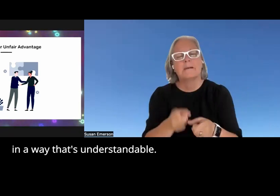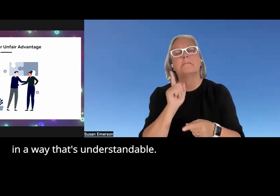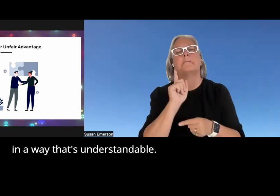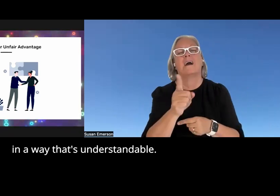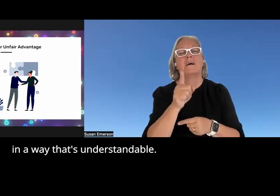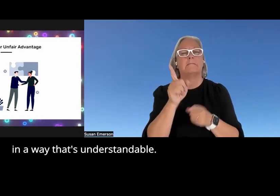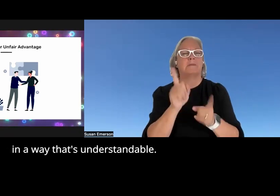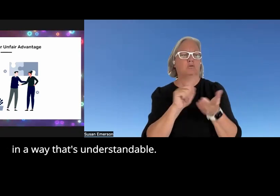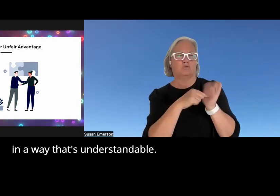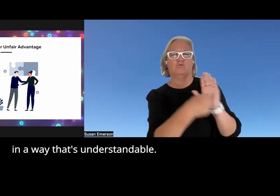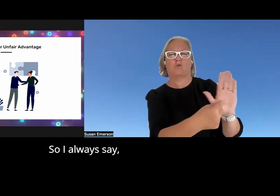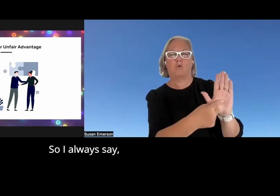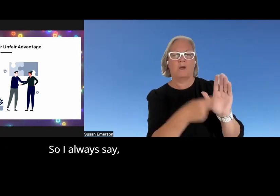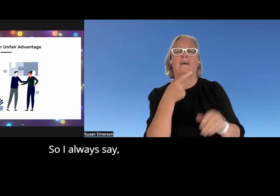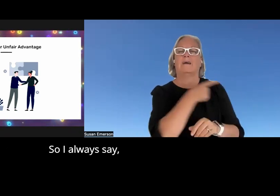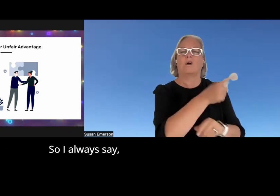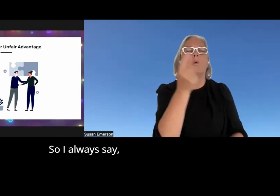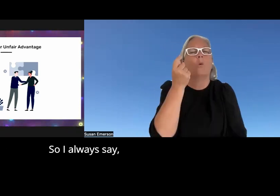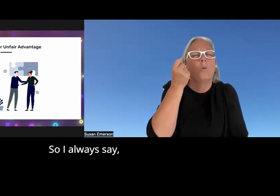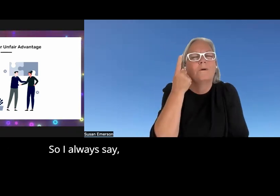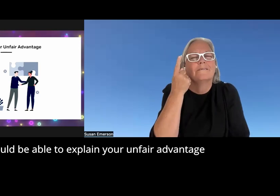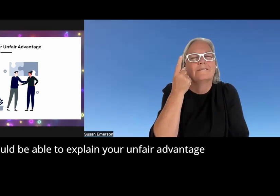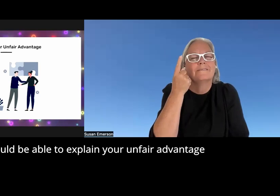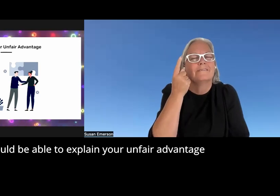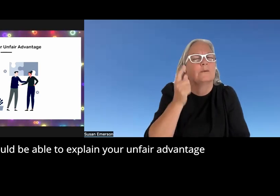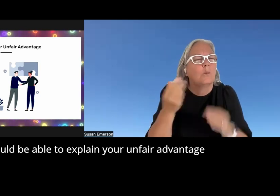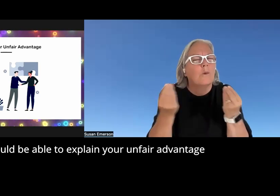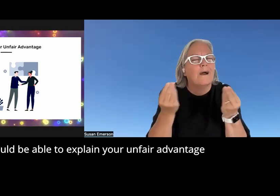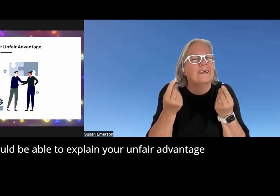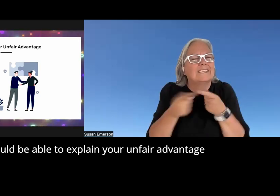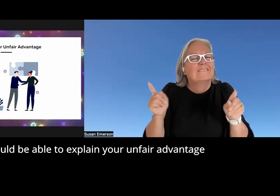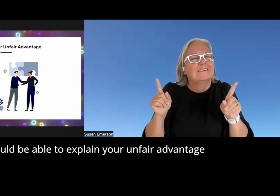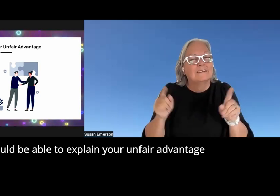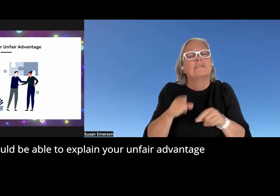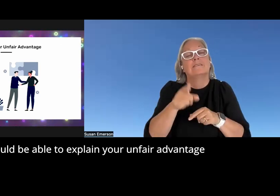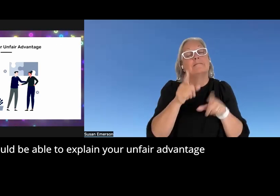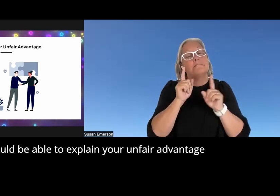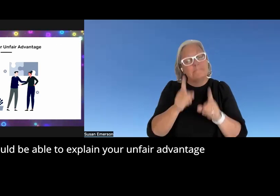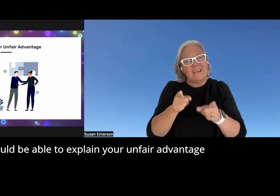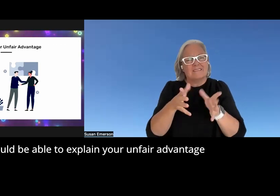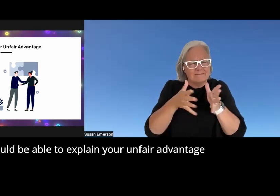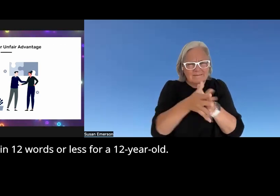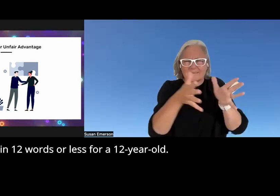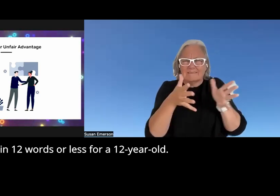way that's understandable so I always say you should be able to explain your unfair advantage